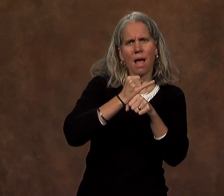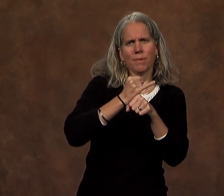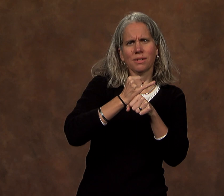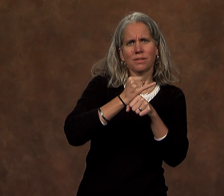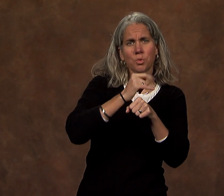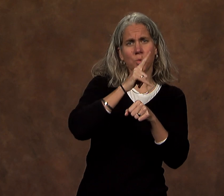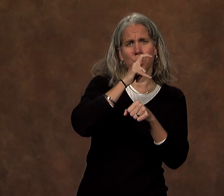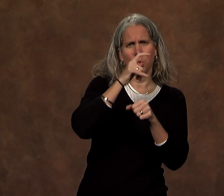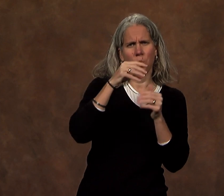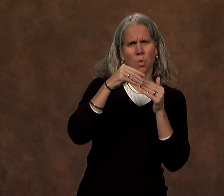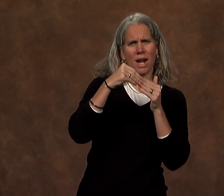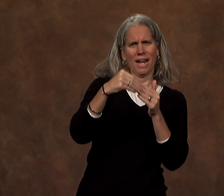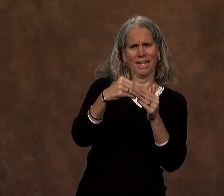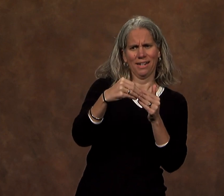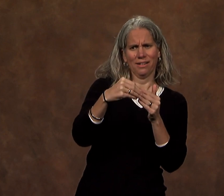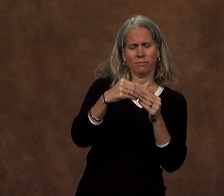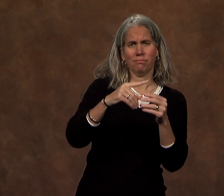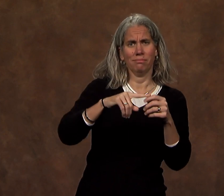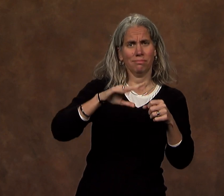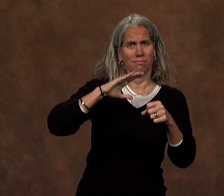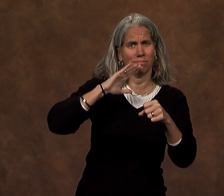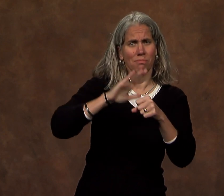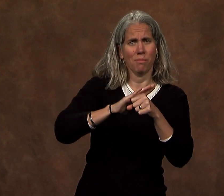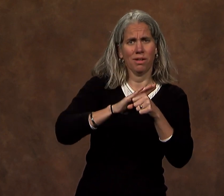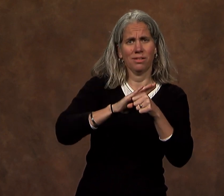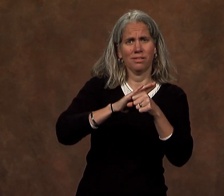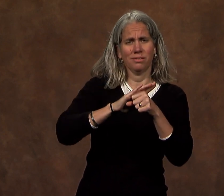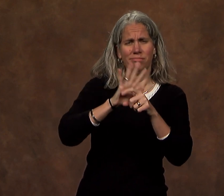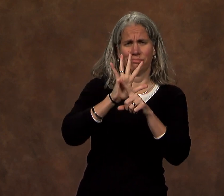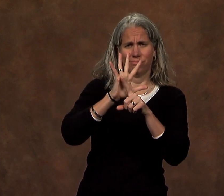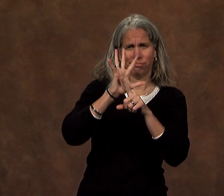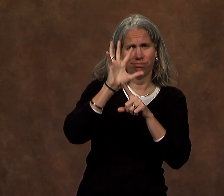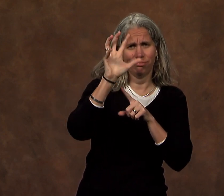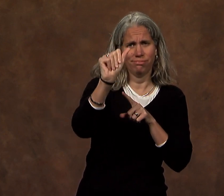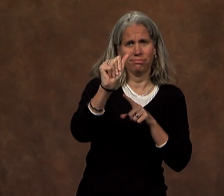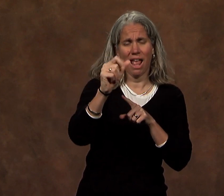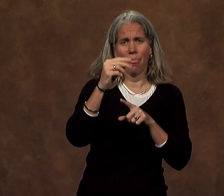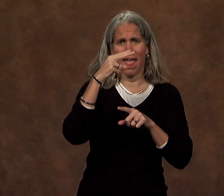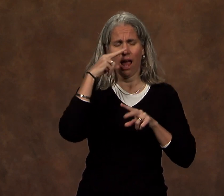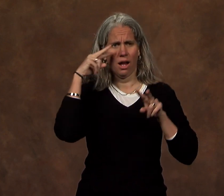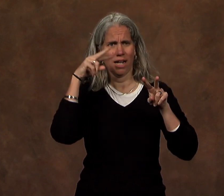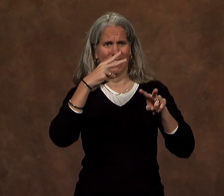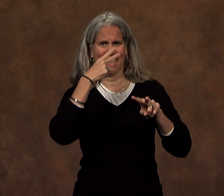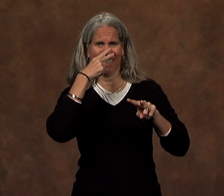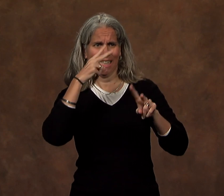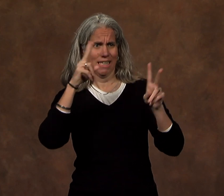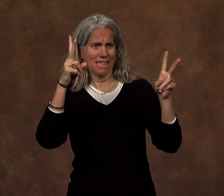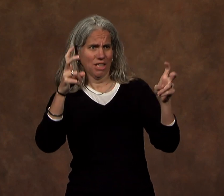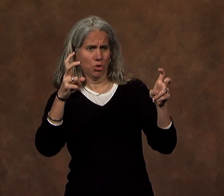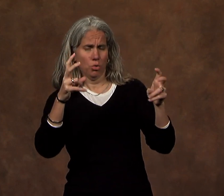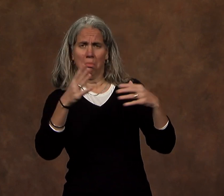who are extraordinarily committed, diligent, and mindful of leadership issues,